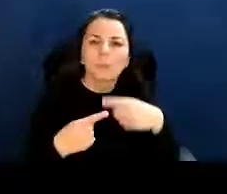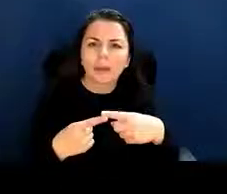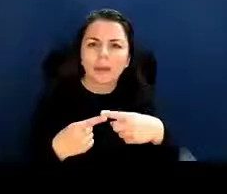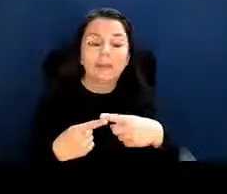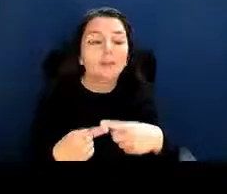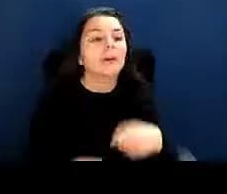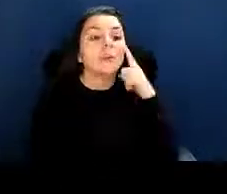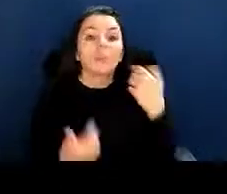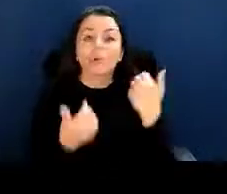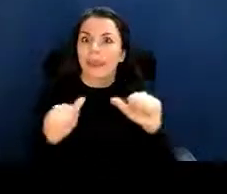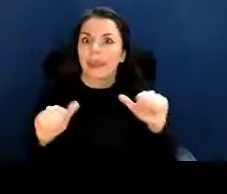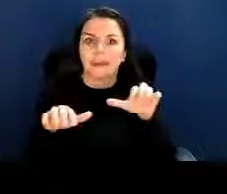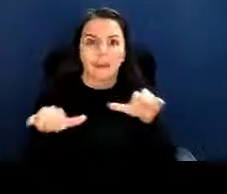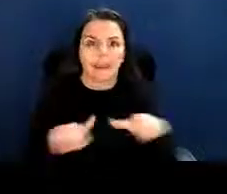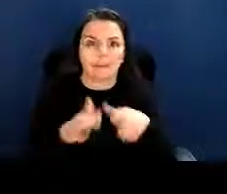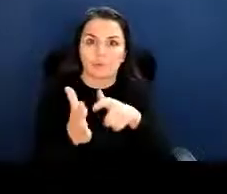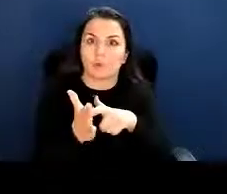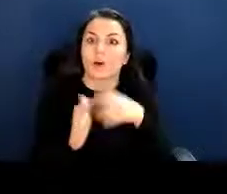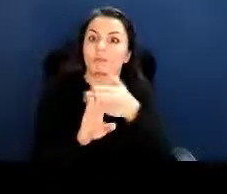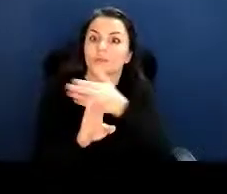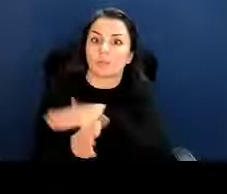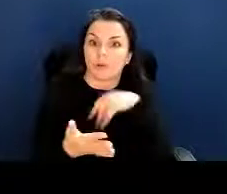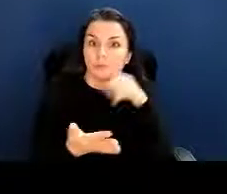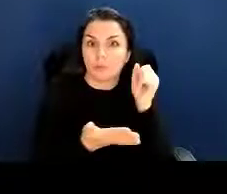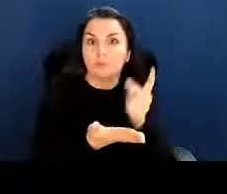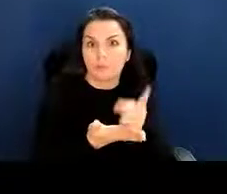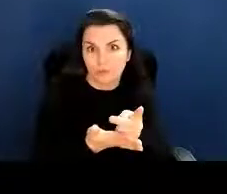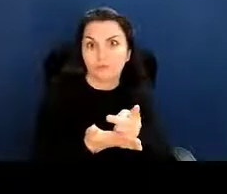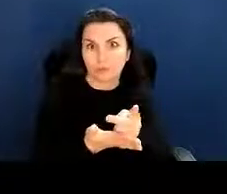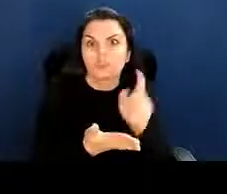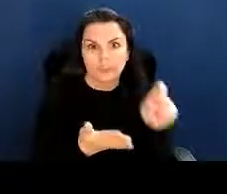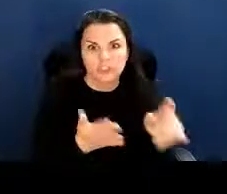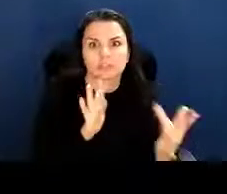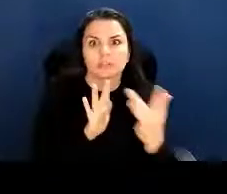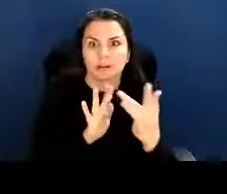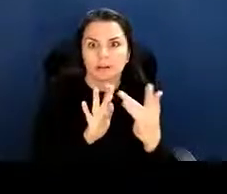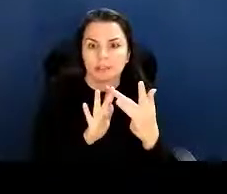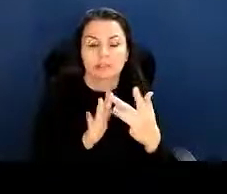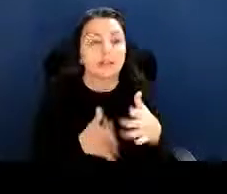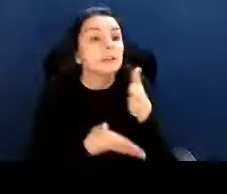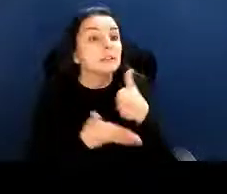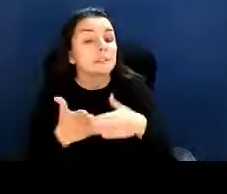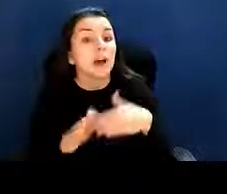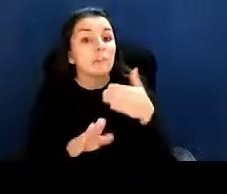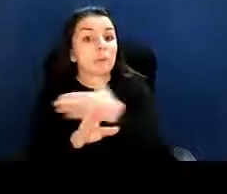that requires prior approval, and some of the common prior approvals are a change in scope,